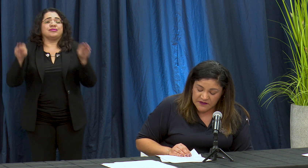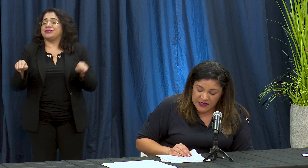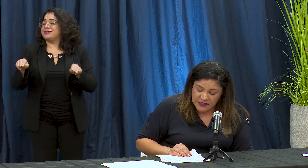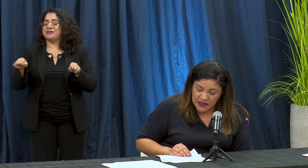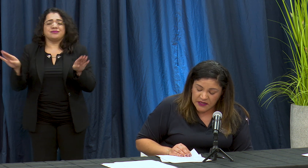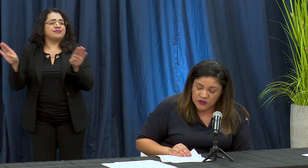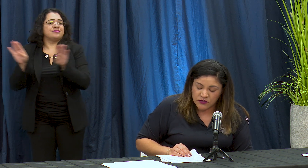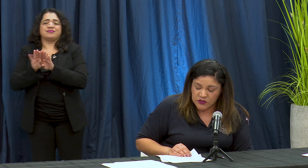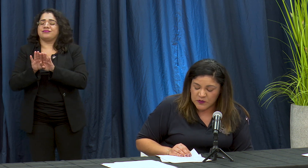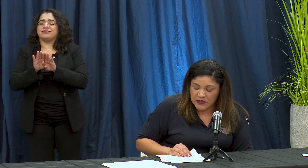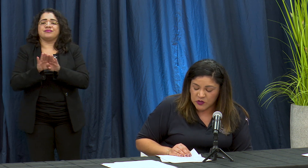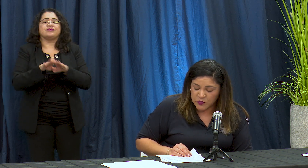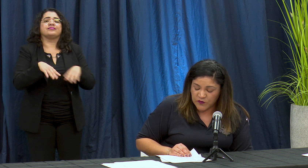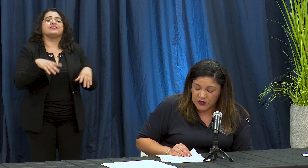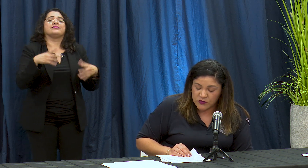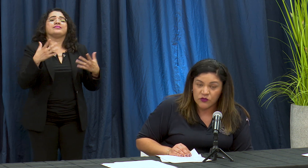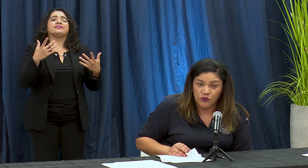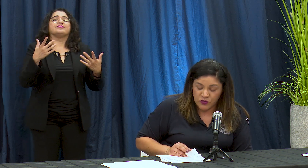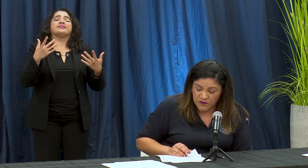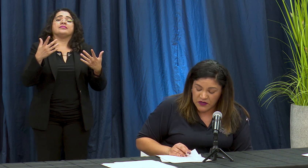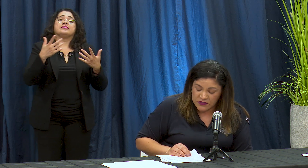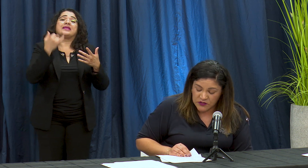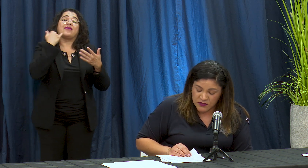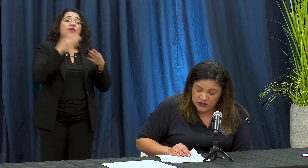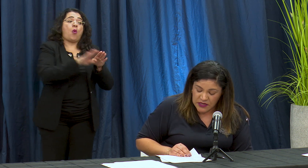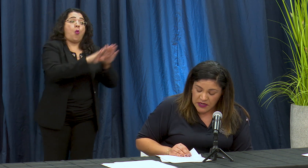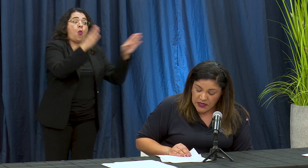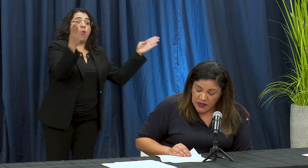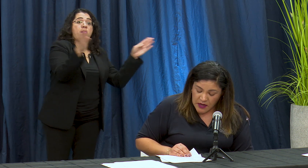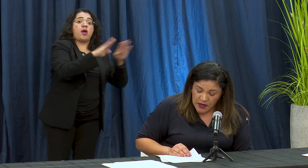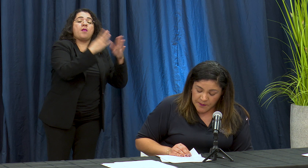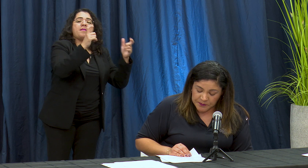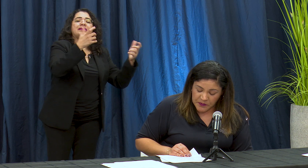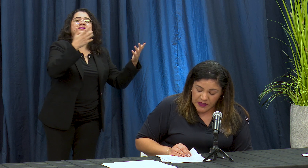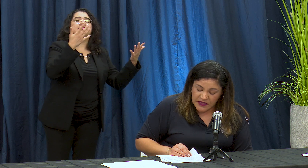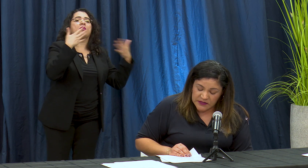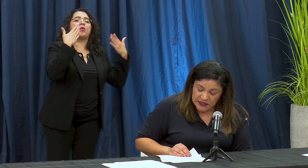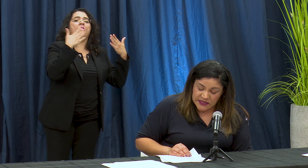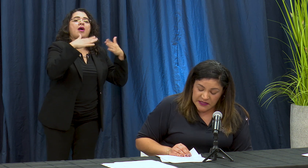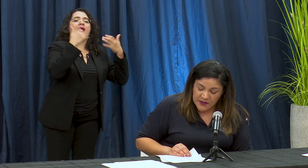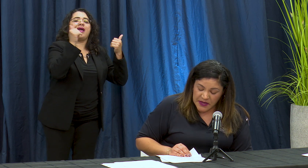Vieira y otros s Paseos públicos con modifications del siete de mayo